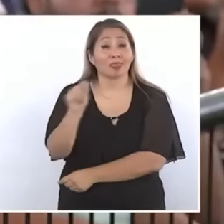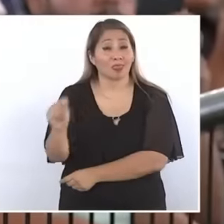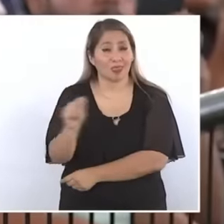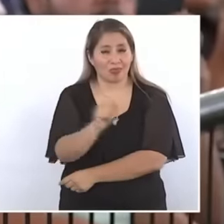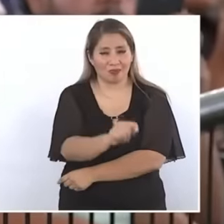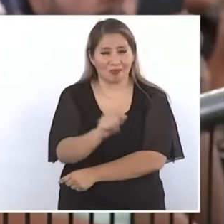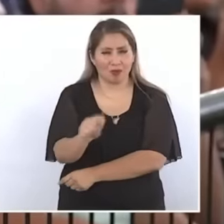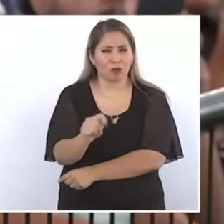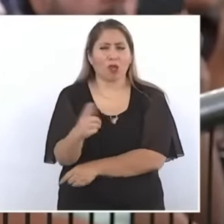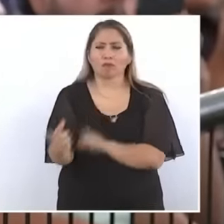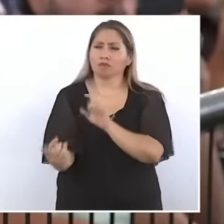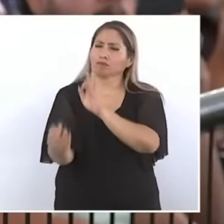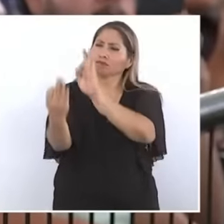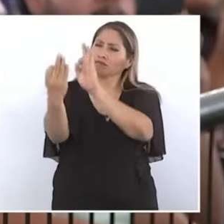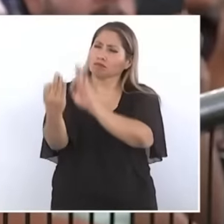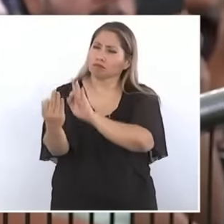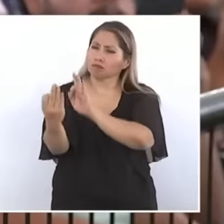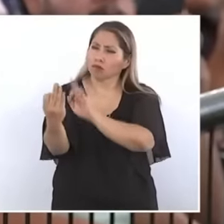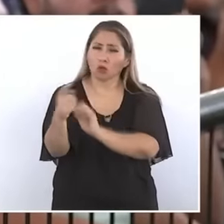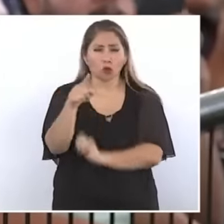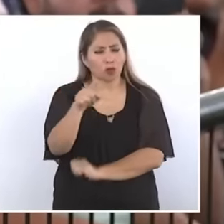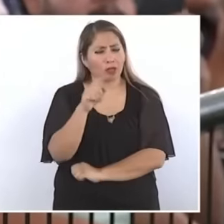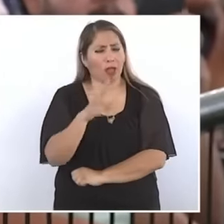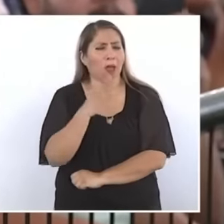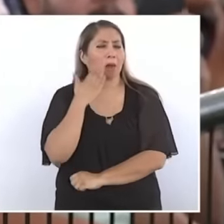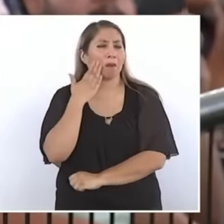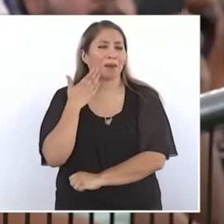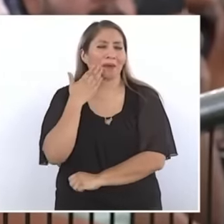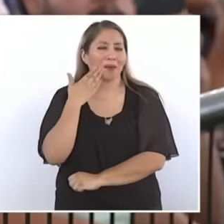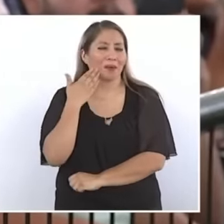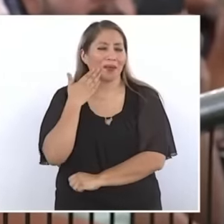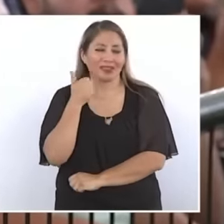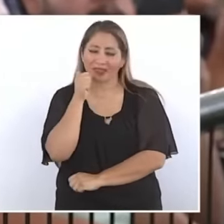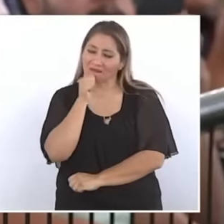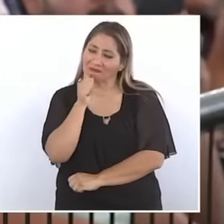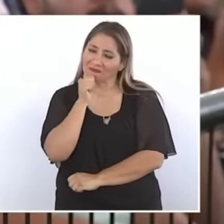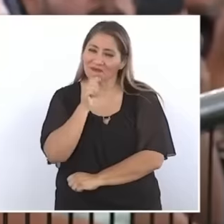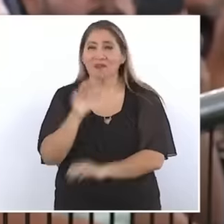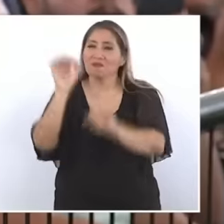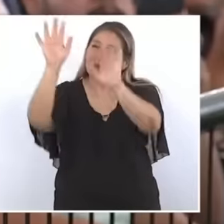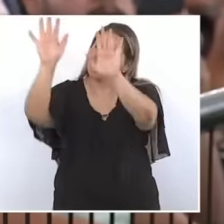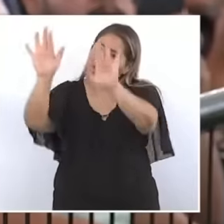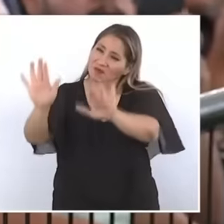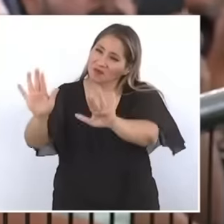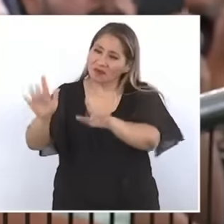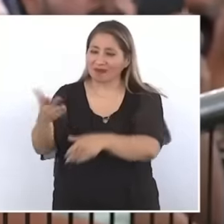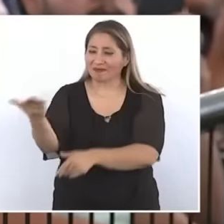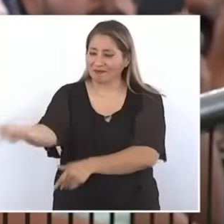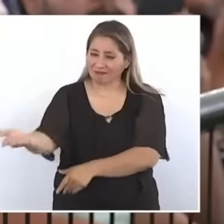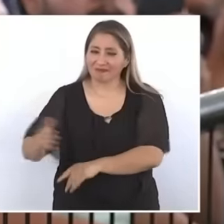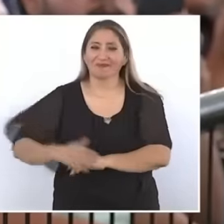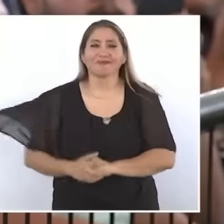with you and received me kindly Blessed be the Lord of Jesus because I know that